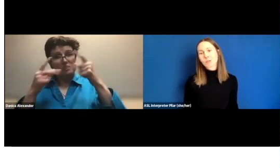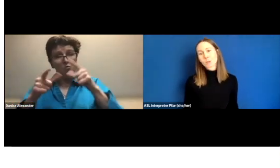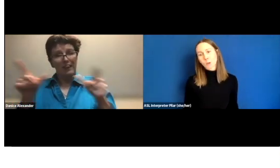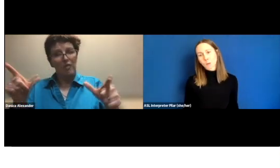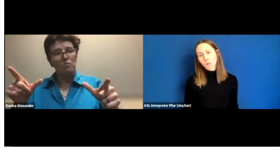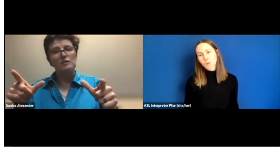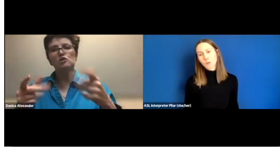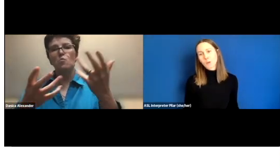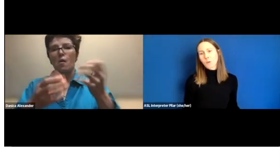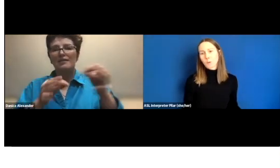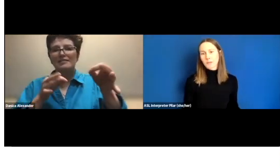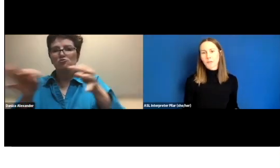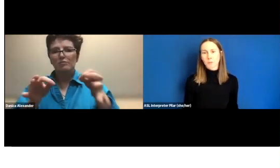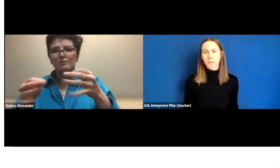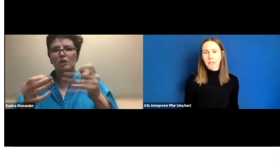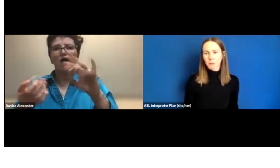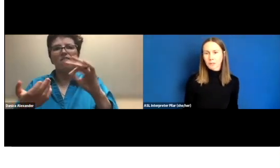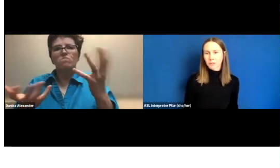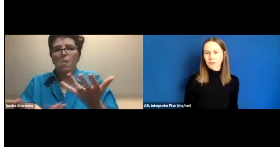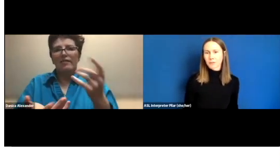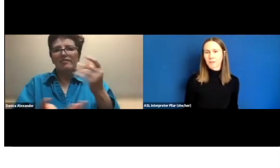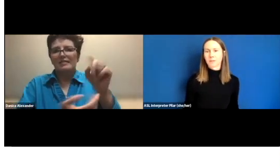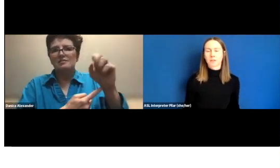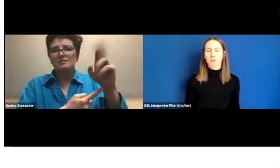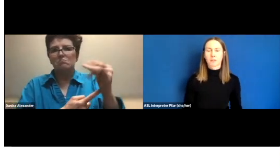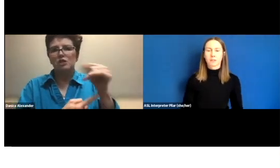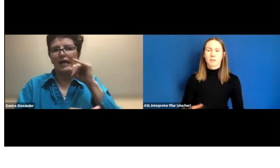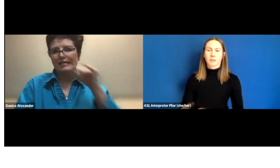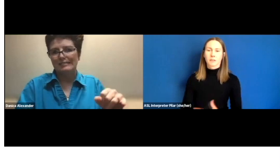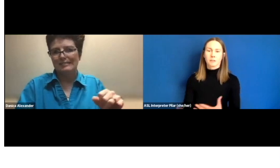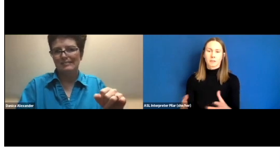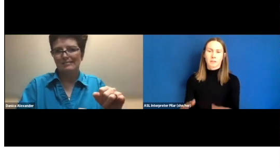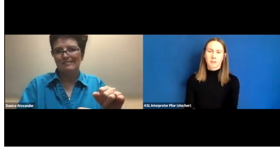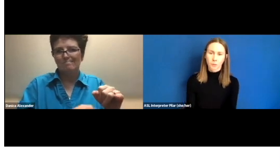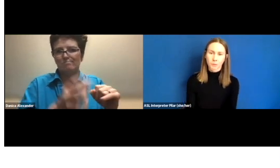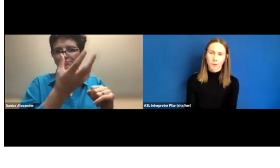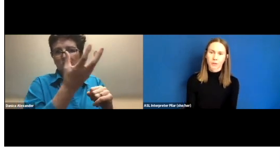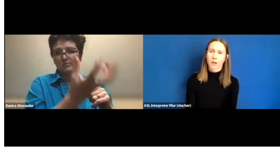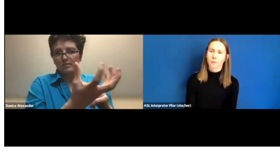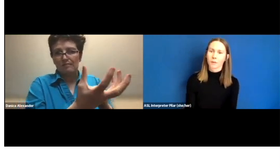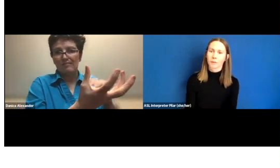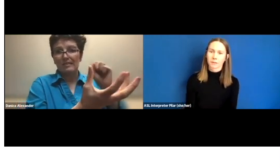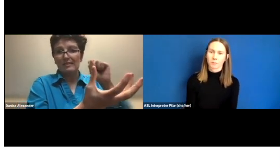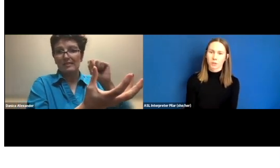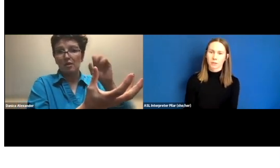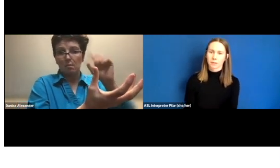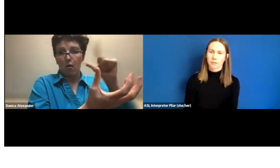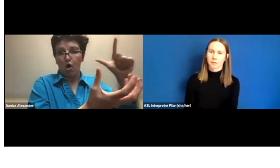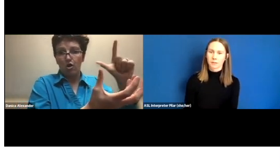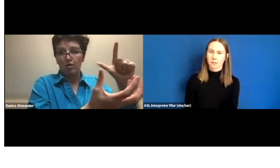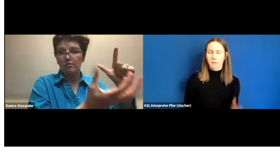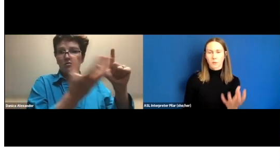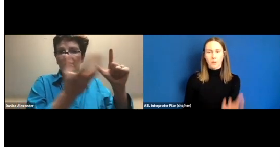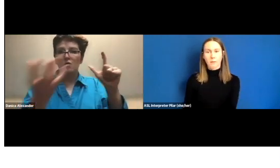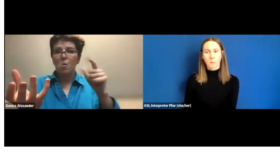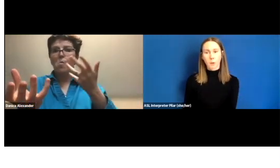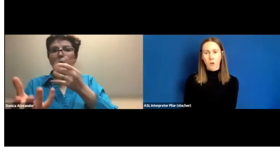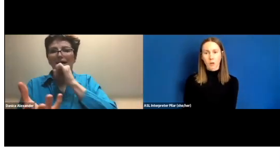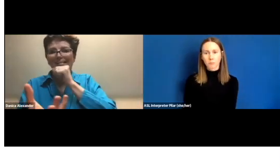So, with the visual language, there is the descriptor of what the subject is. So, we have the ball.